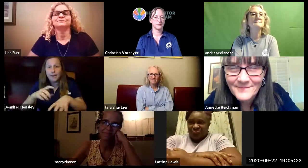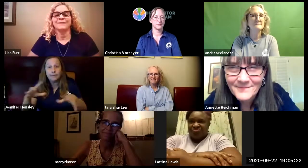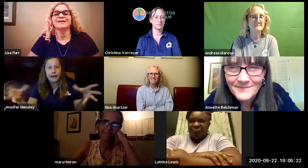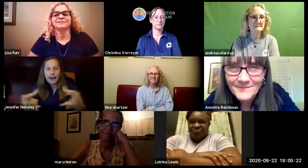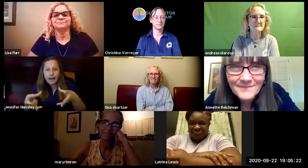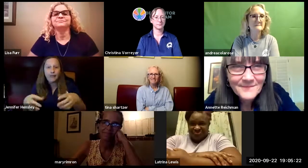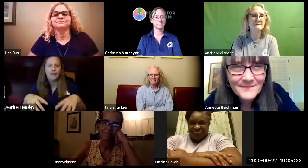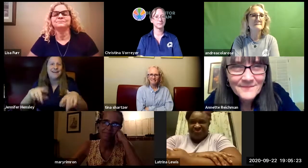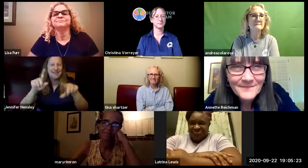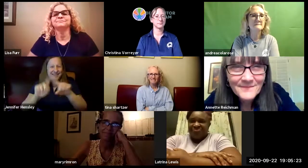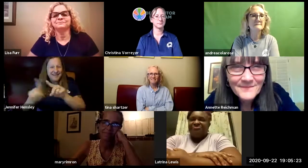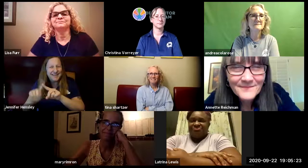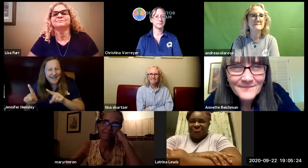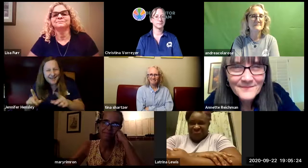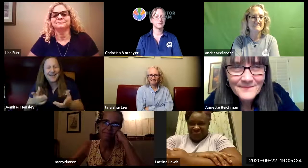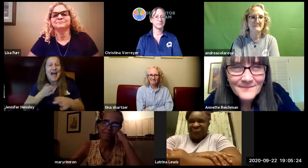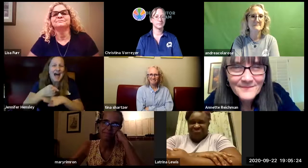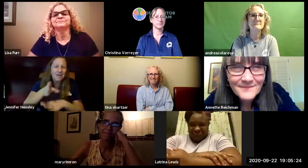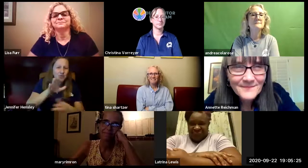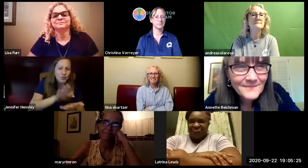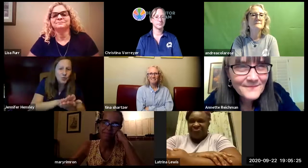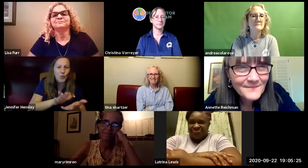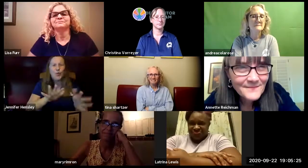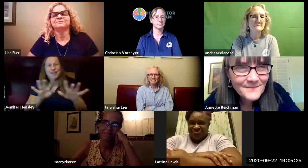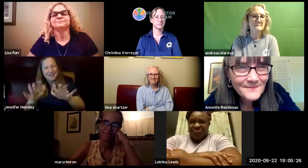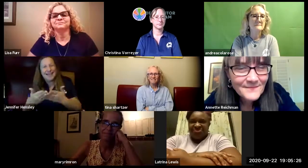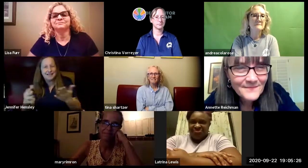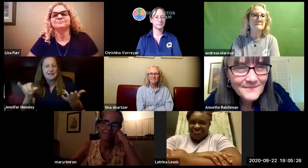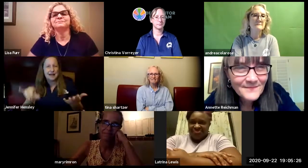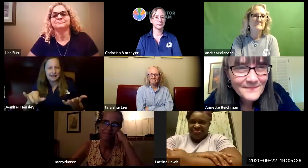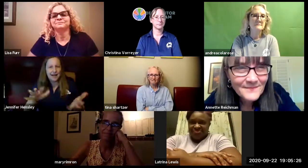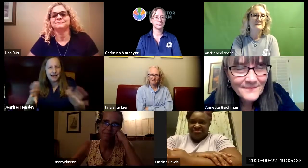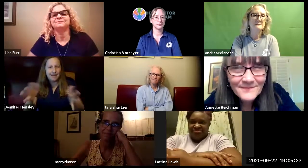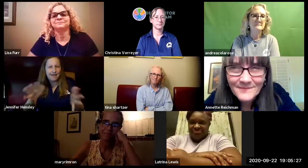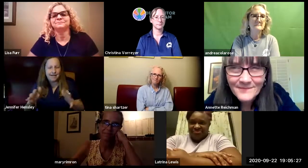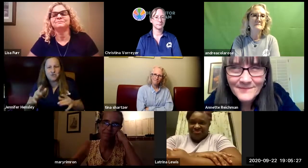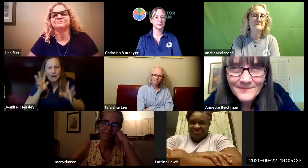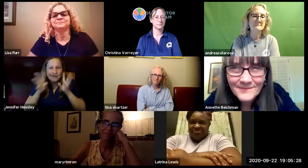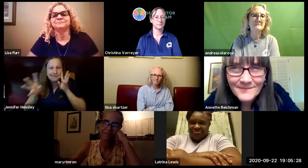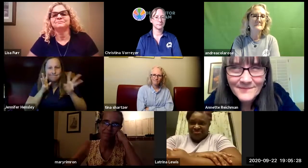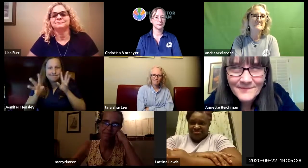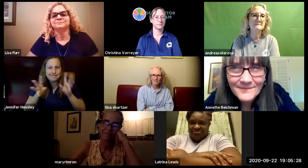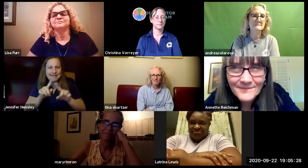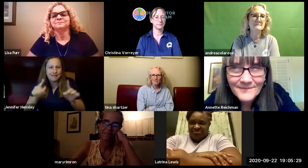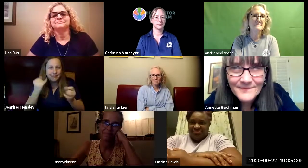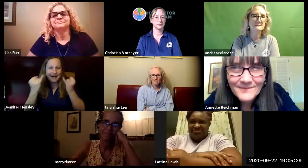so at lunch time they can gather